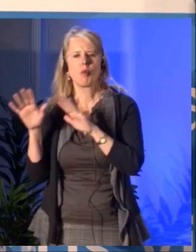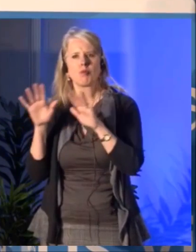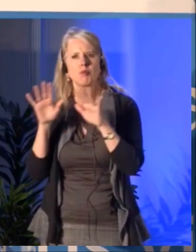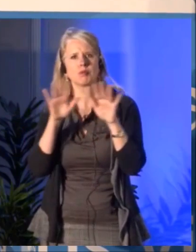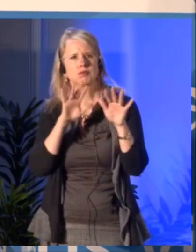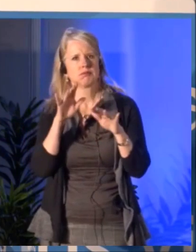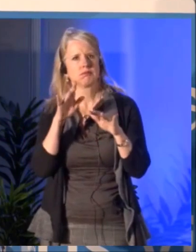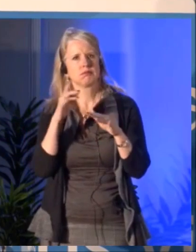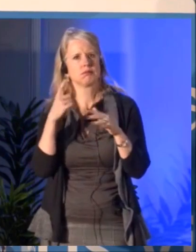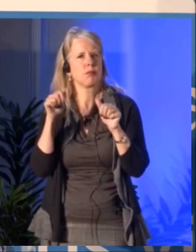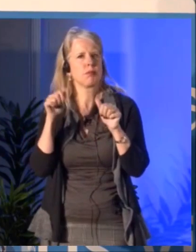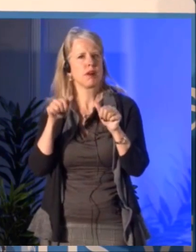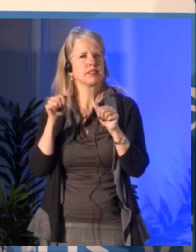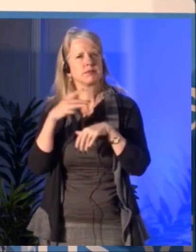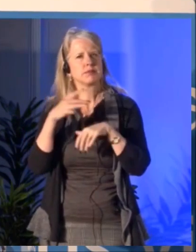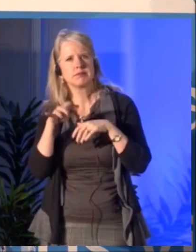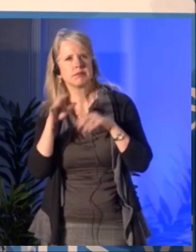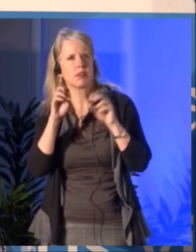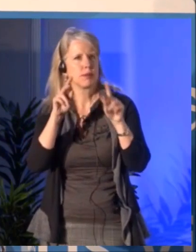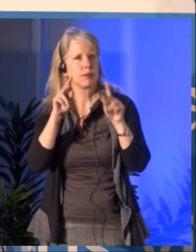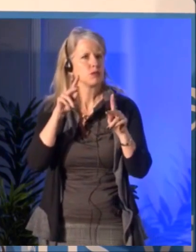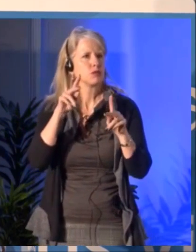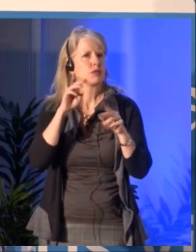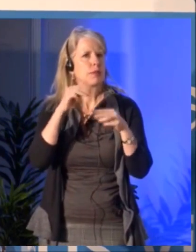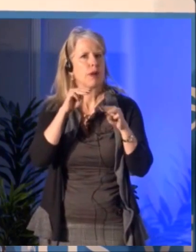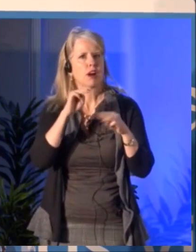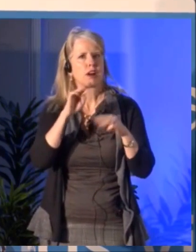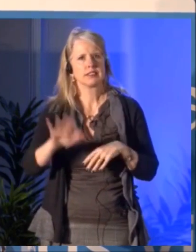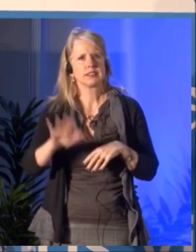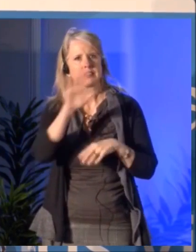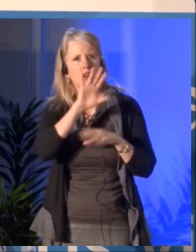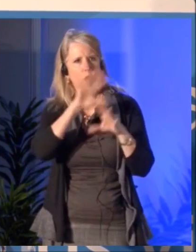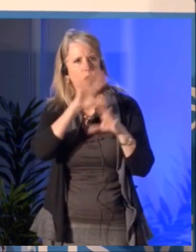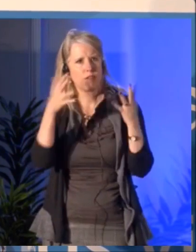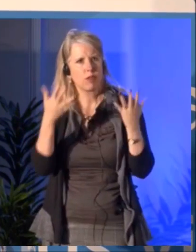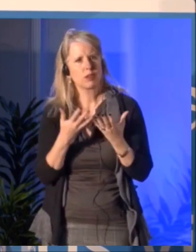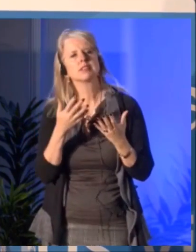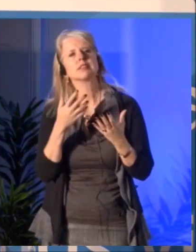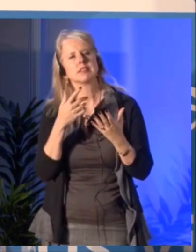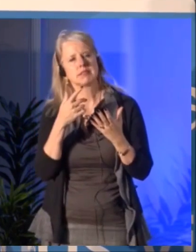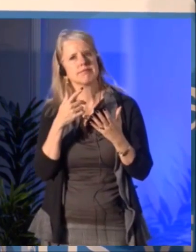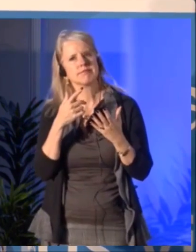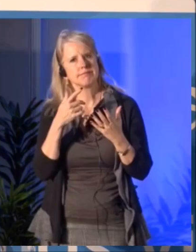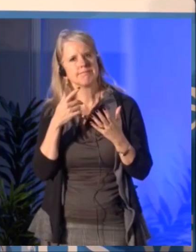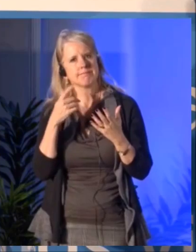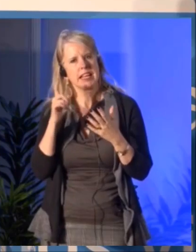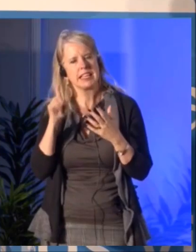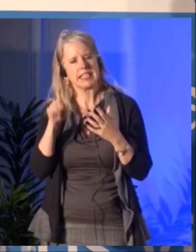And one way of doing that for us more and more is to work with other partners like Canadian Heritage